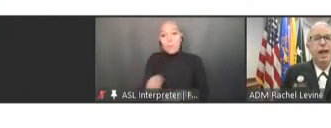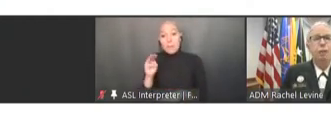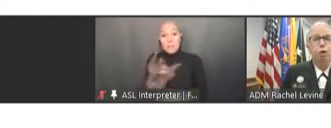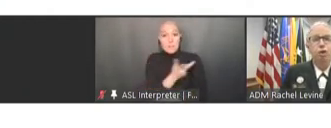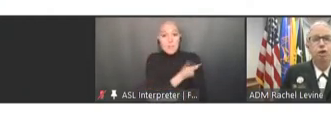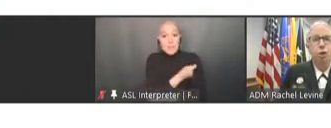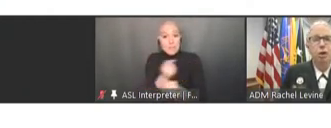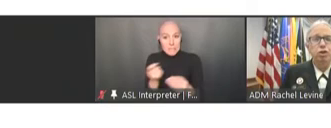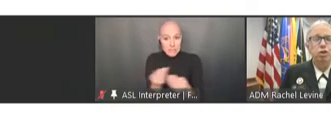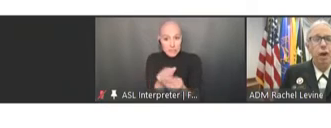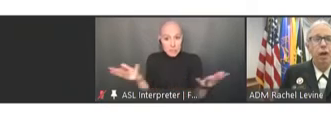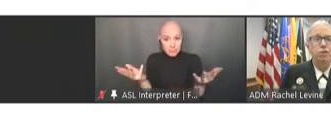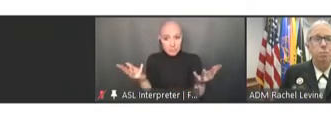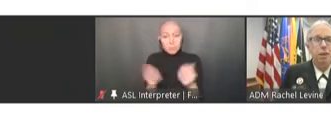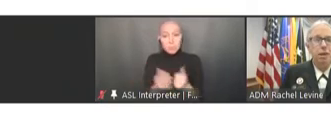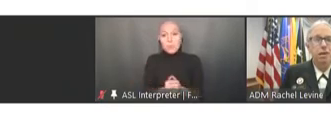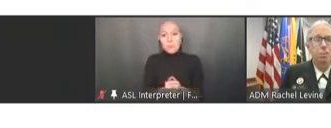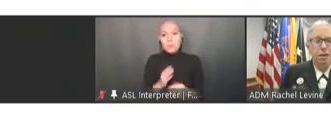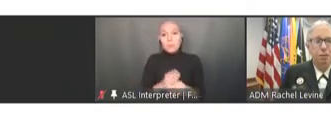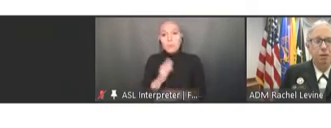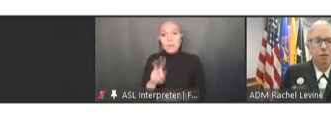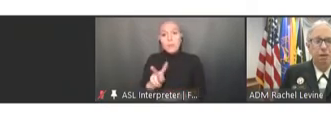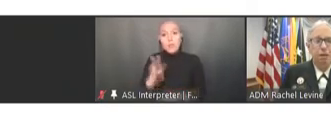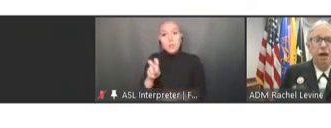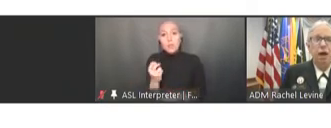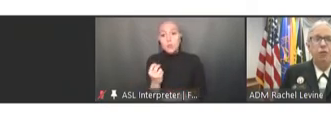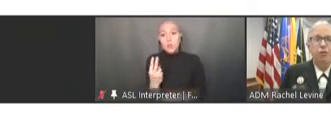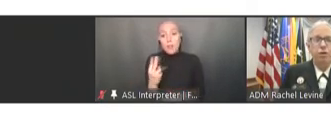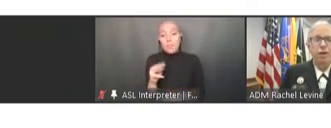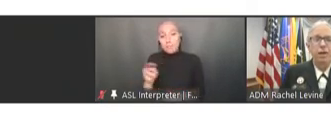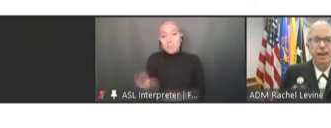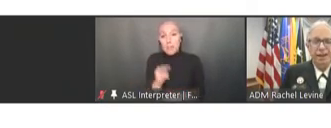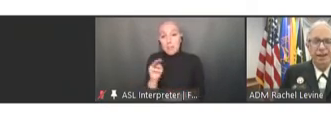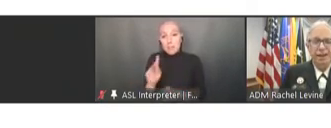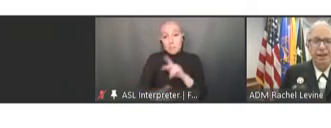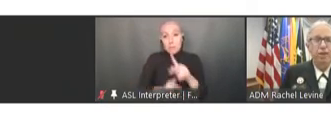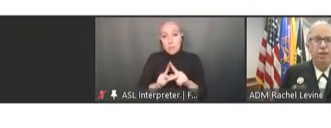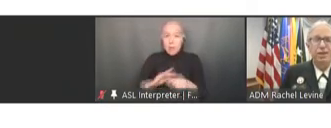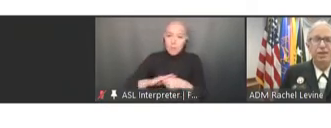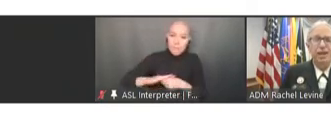and more than 212 million people are fully vaccinated in the United States.